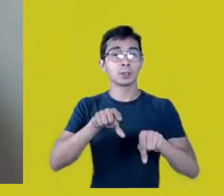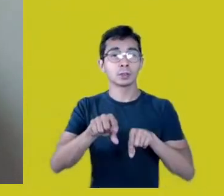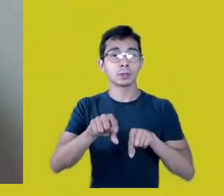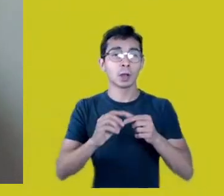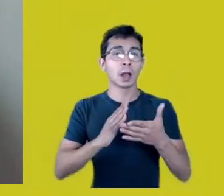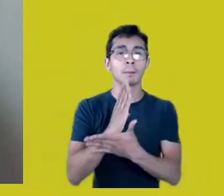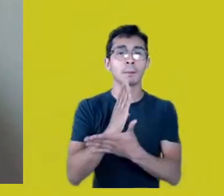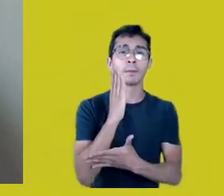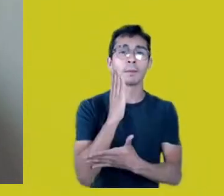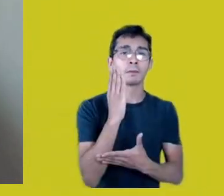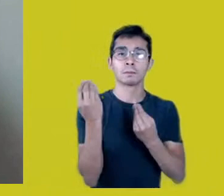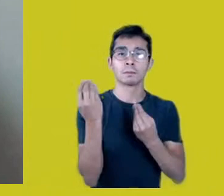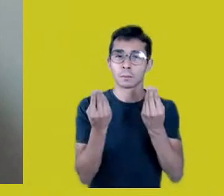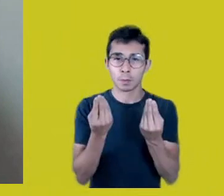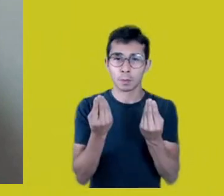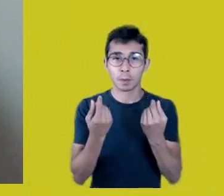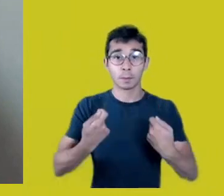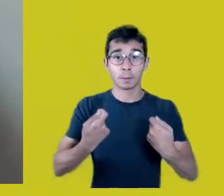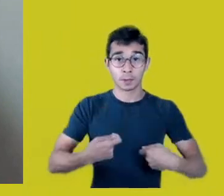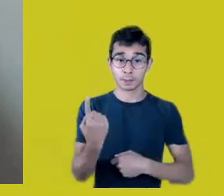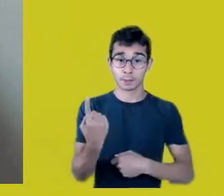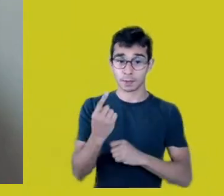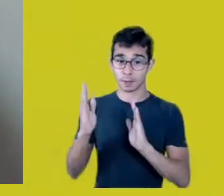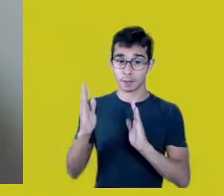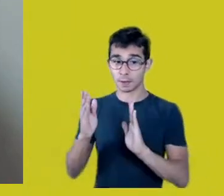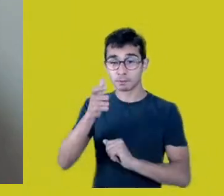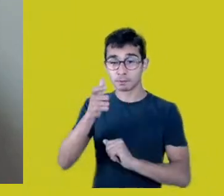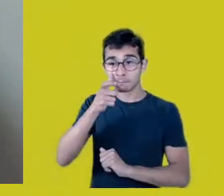because we understand that this place of thought,